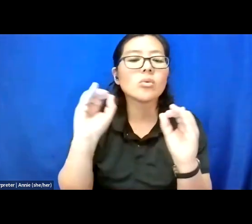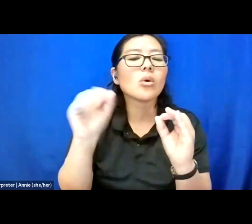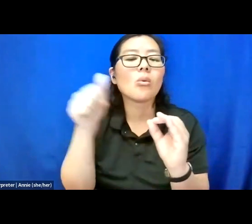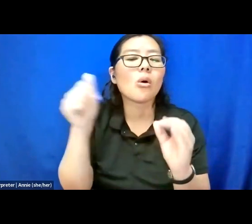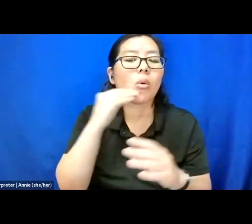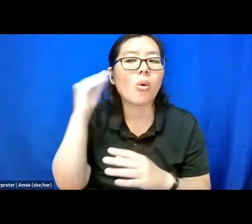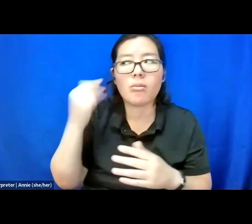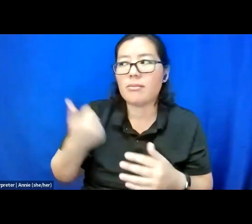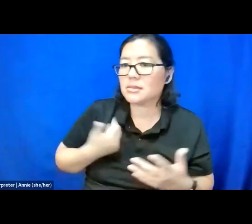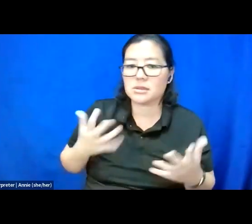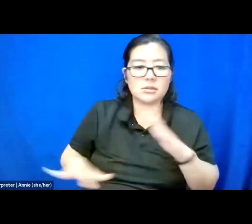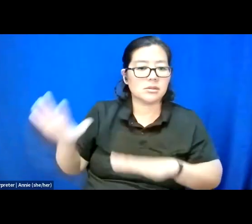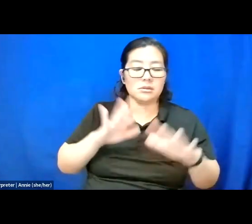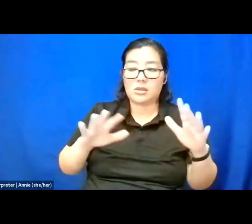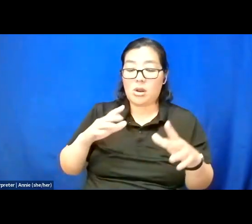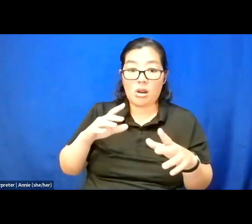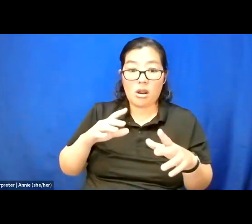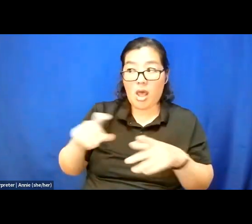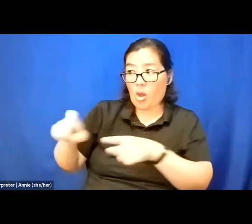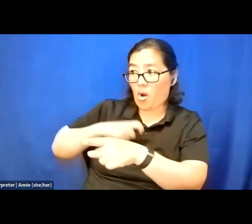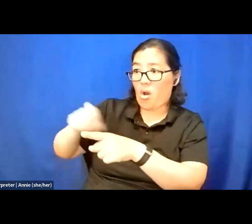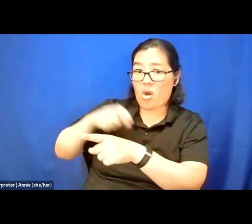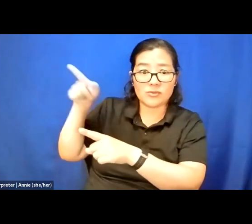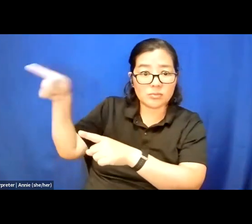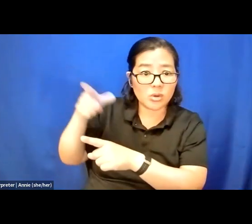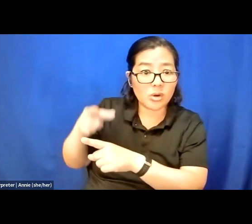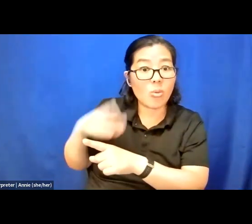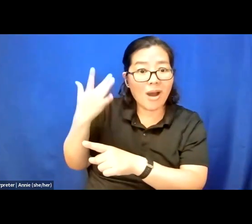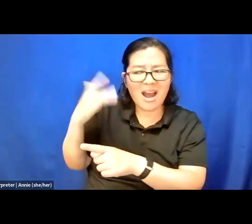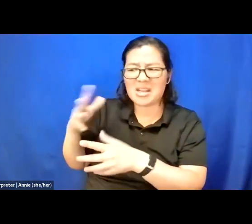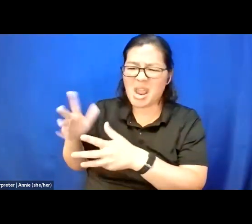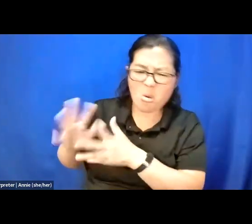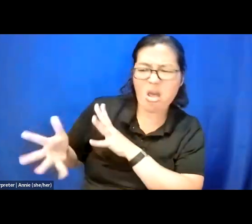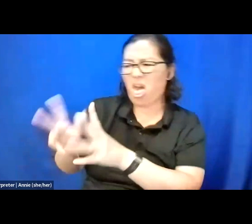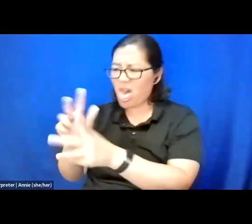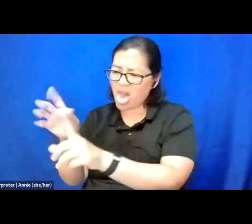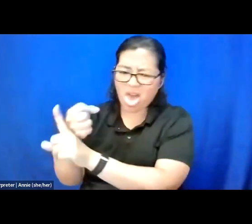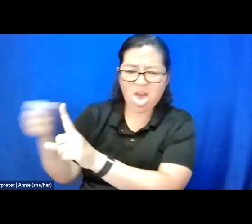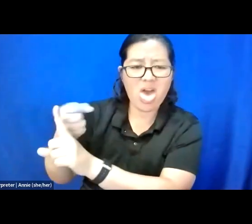And the calls from her because they were treating her badly and it was time she wanted